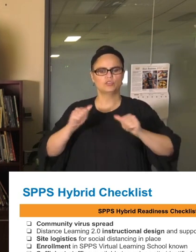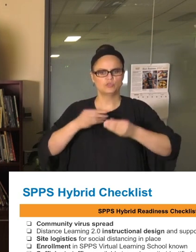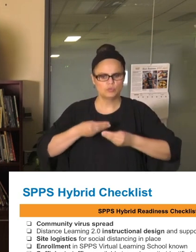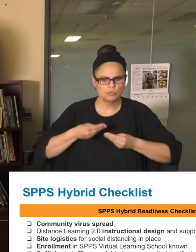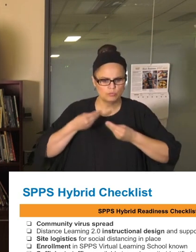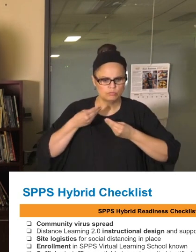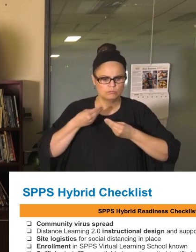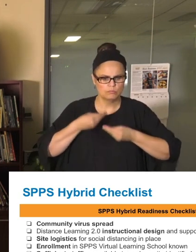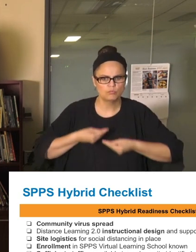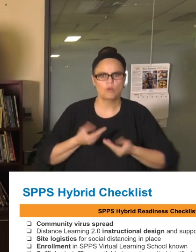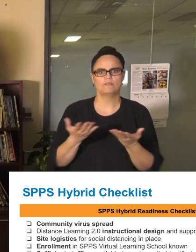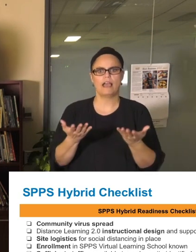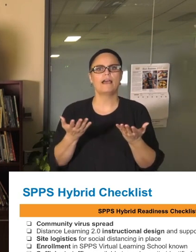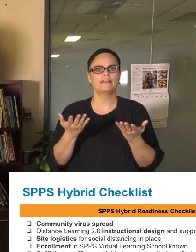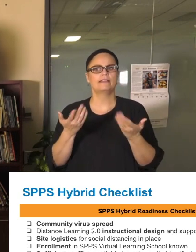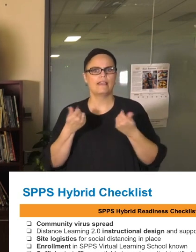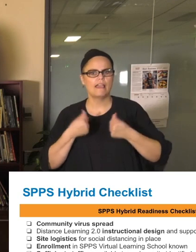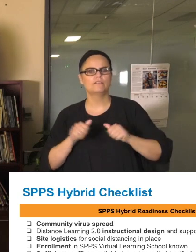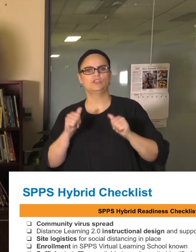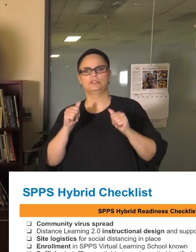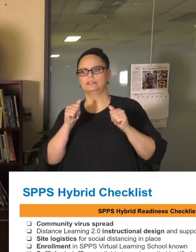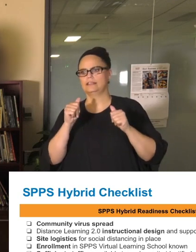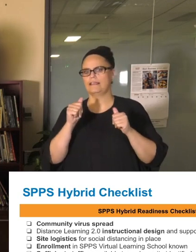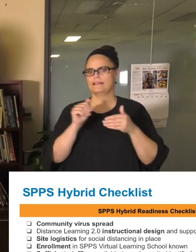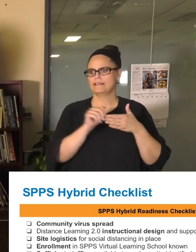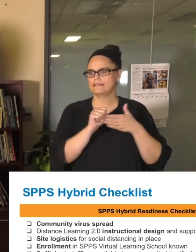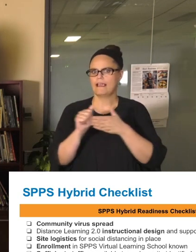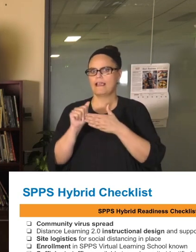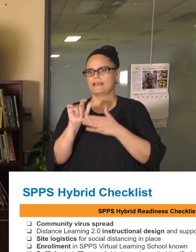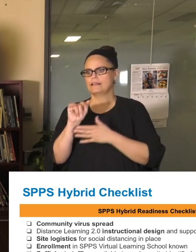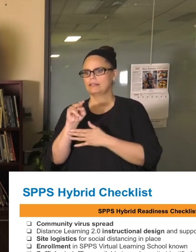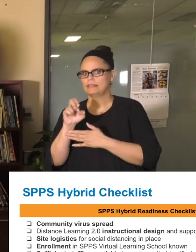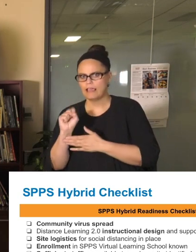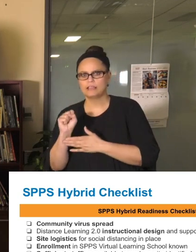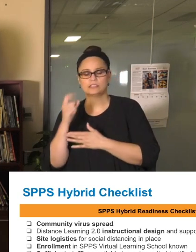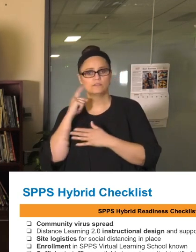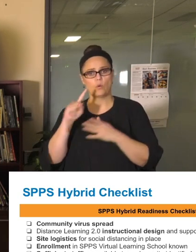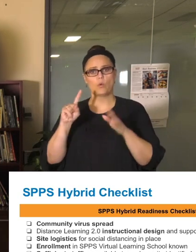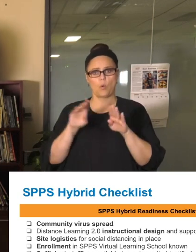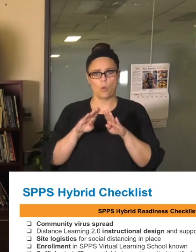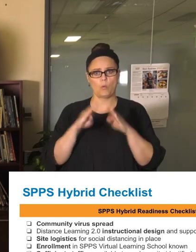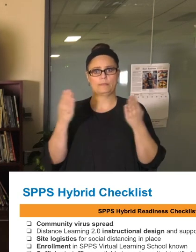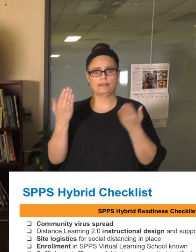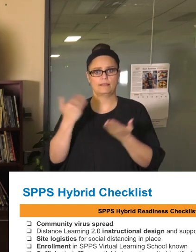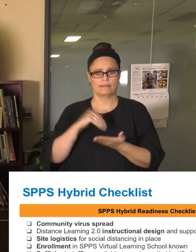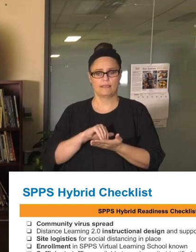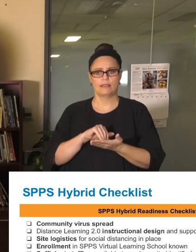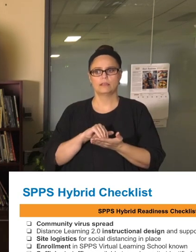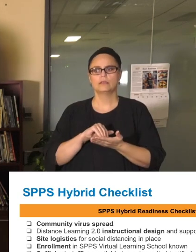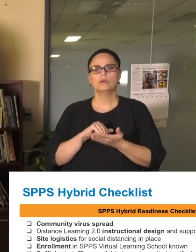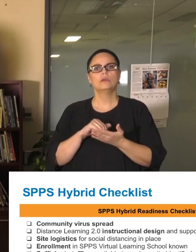Minnesota guidelines to help us with these reopening plans. And one of the main areas and one of the main areas that you